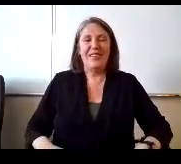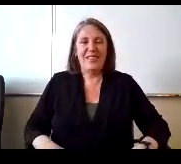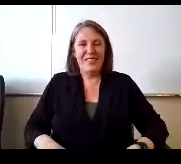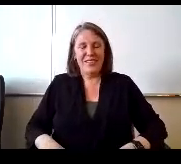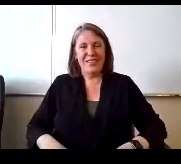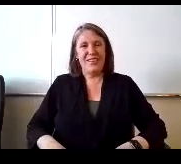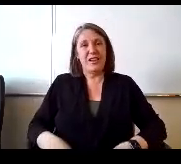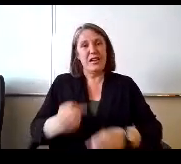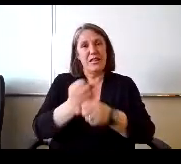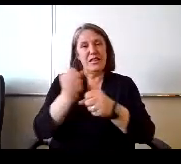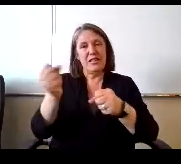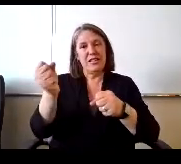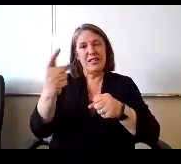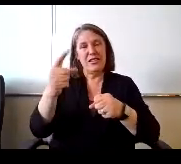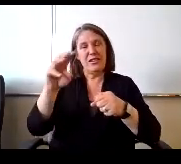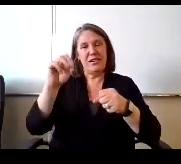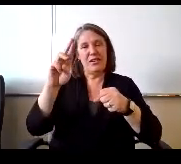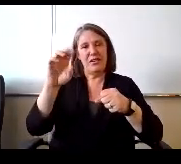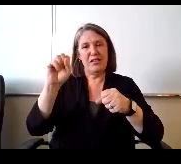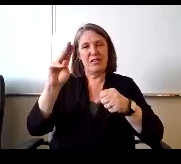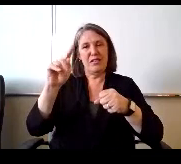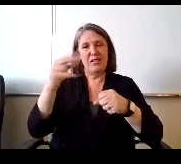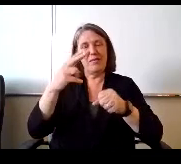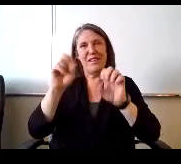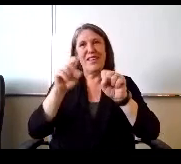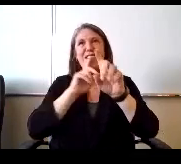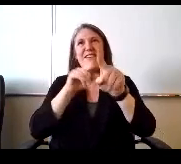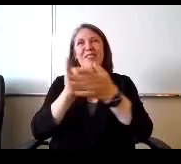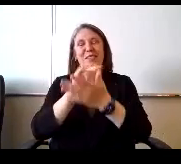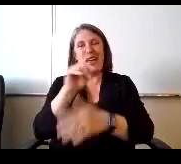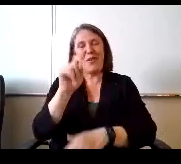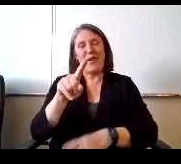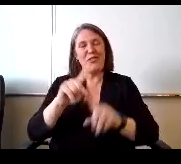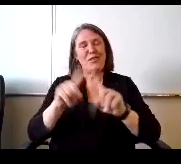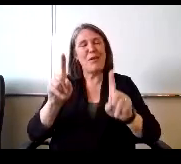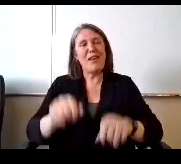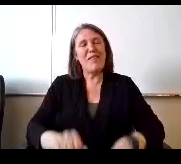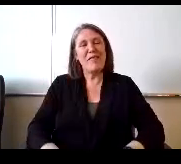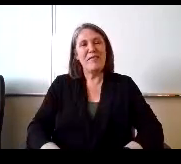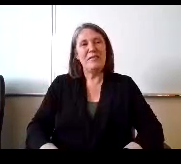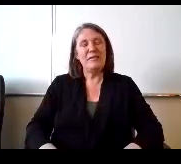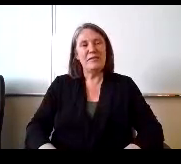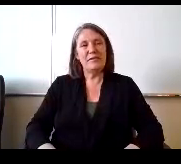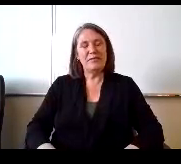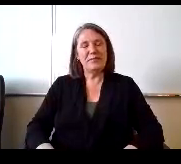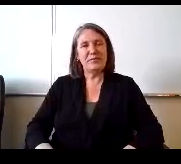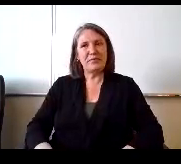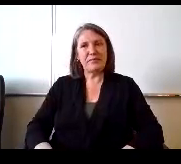Smith will be able to answer that question, but. It's it's switches the